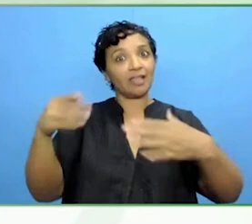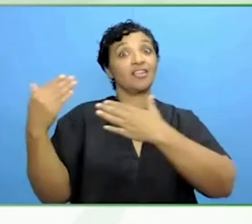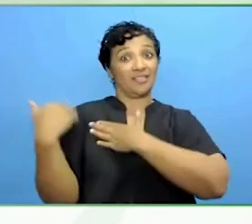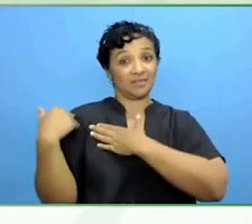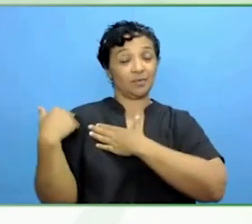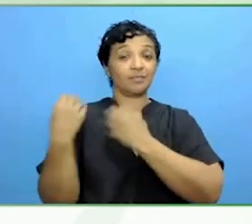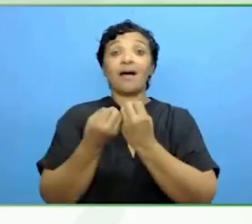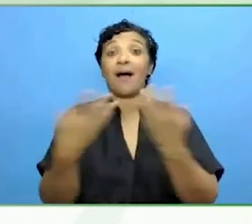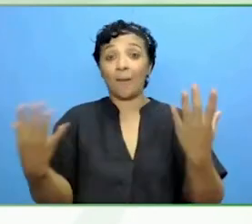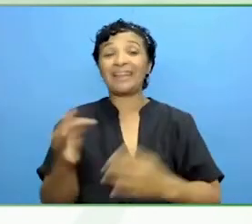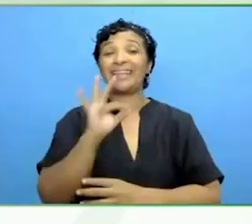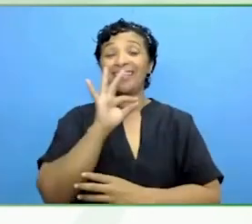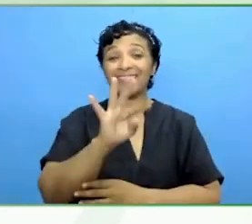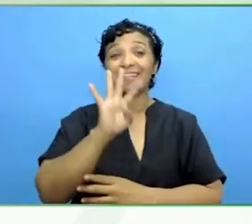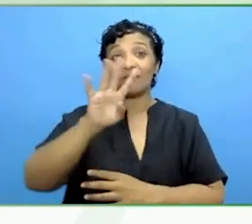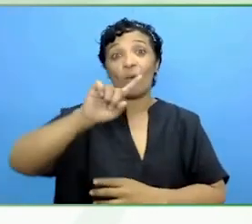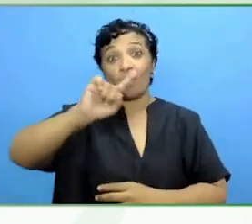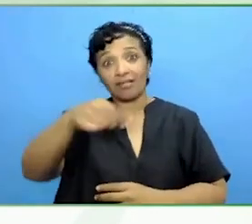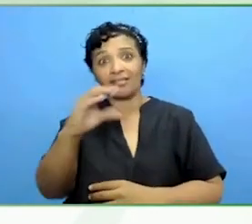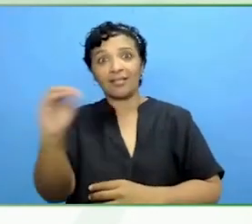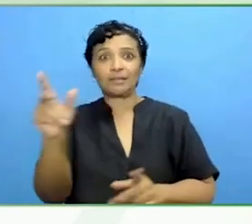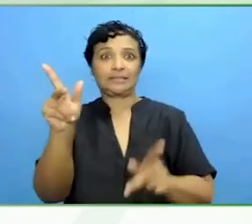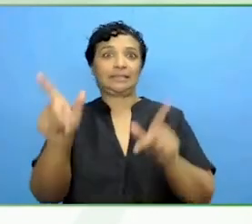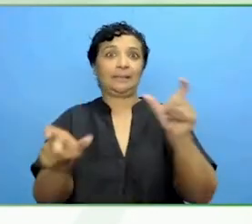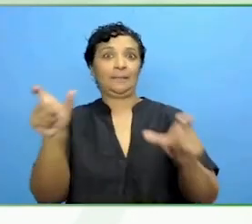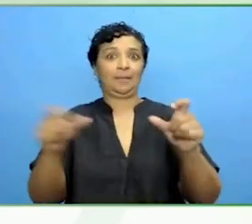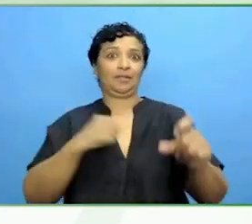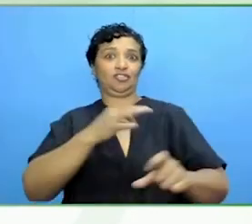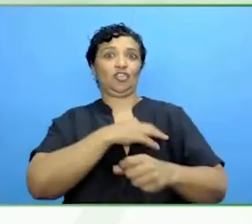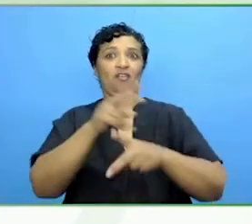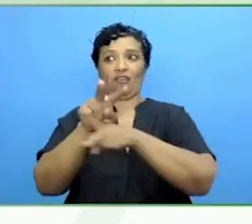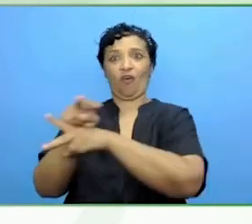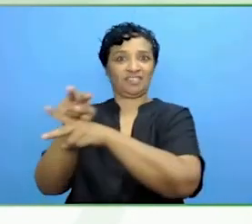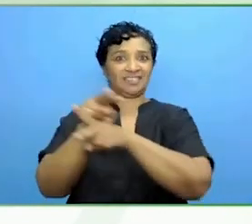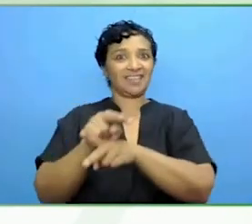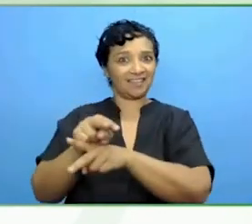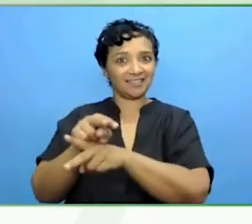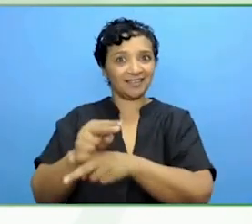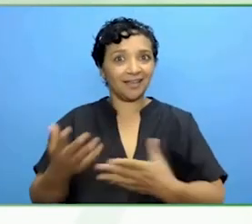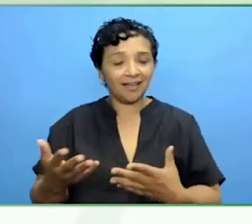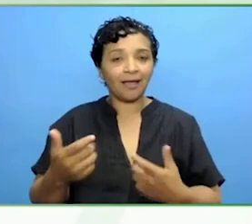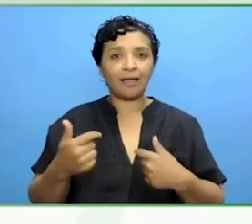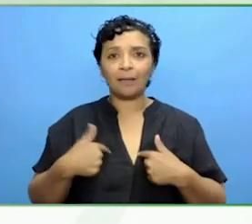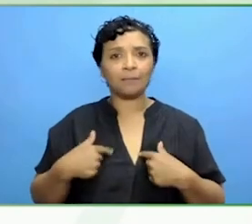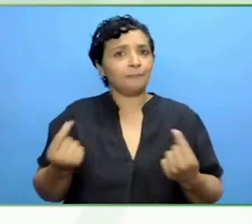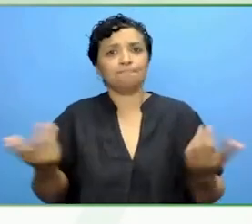We are doing that because one of the things I can do is be an advocate. We can be spokespersons.